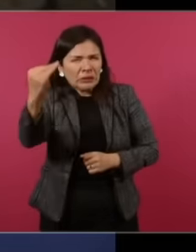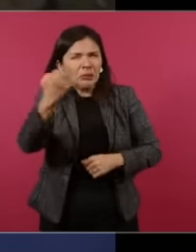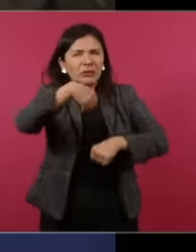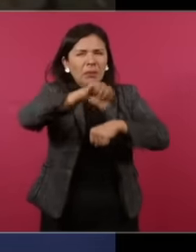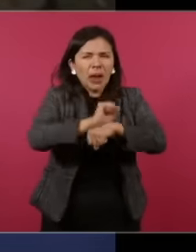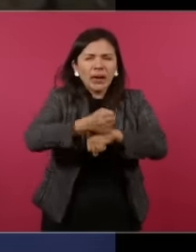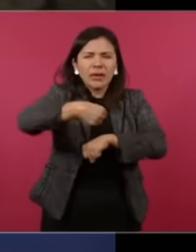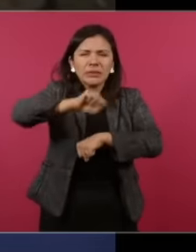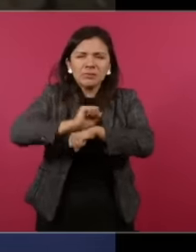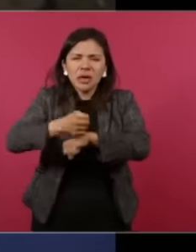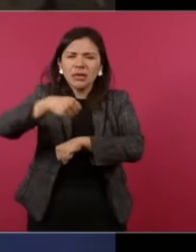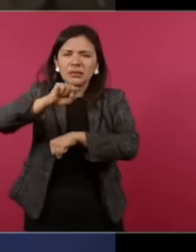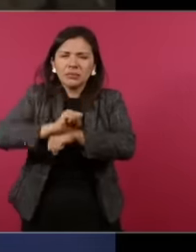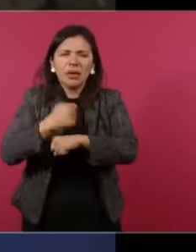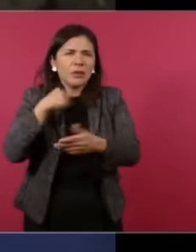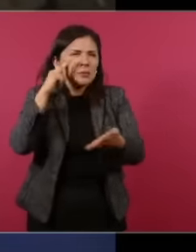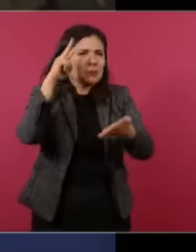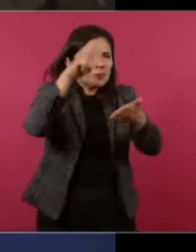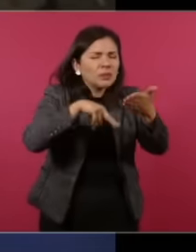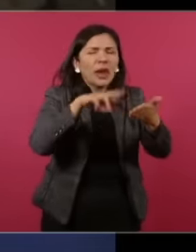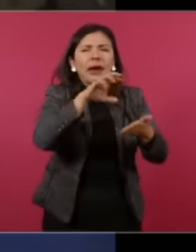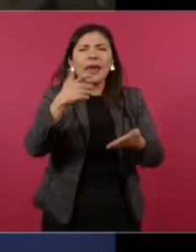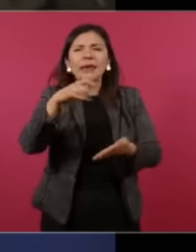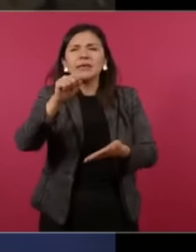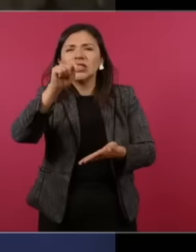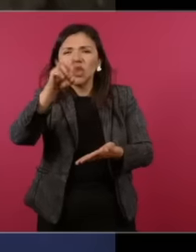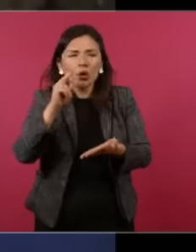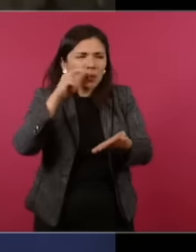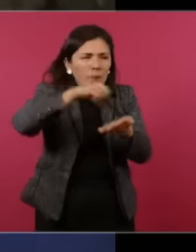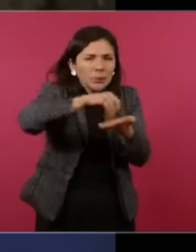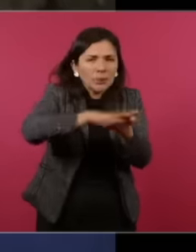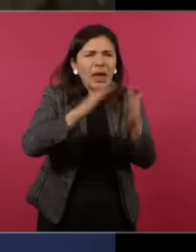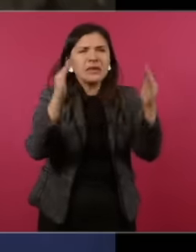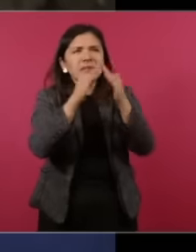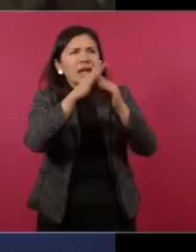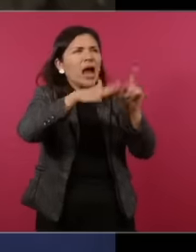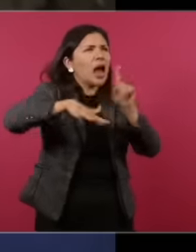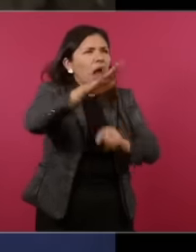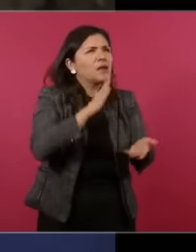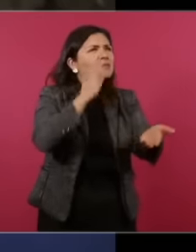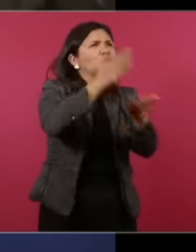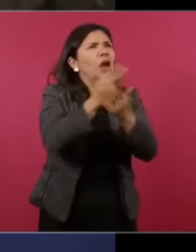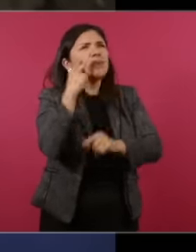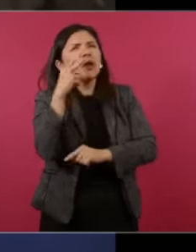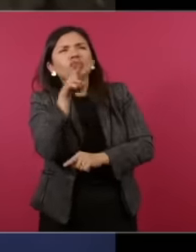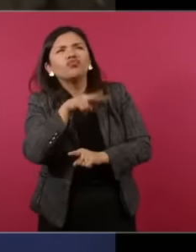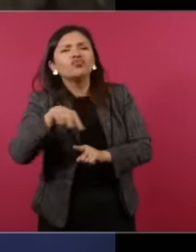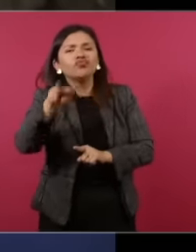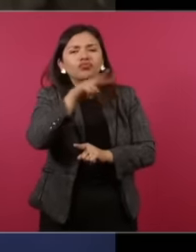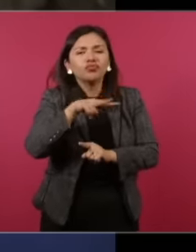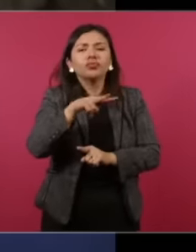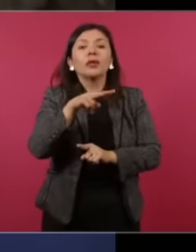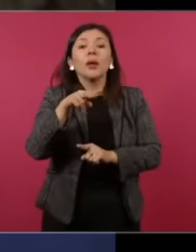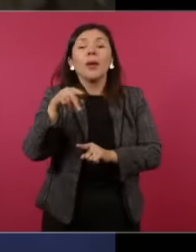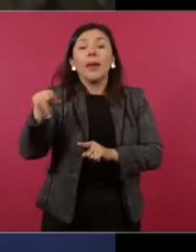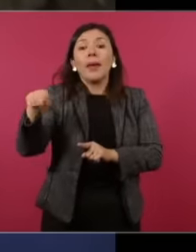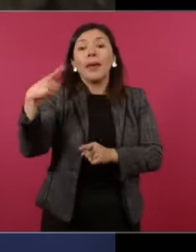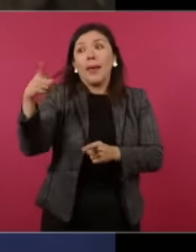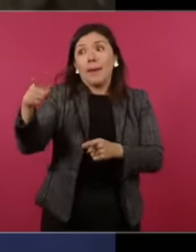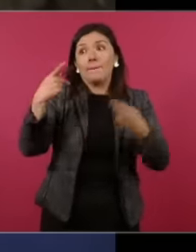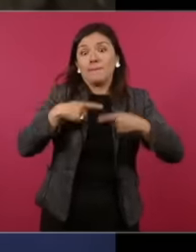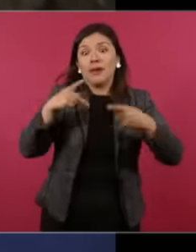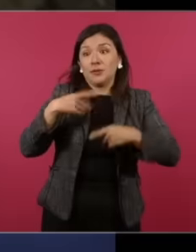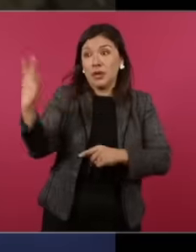public registry the property Fu bque de las Lomas this I read to me to me The source also said that it is not